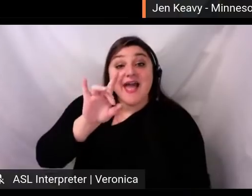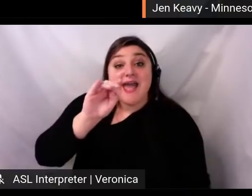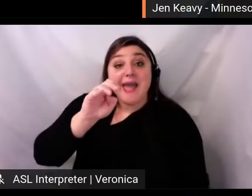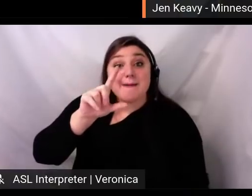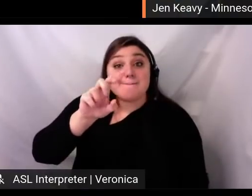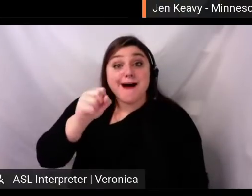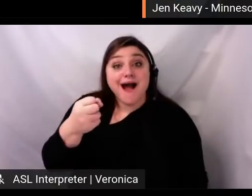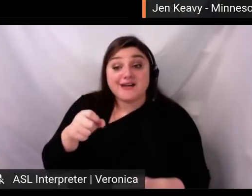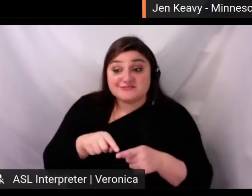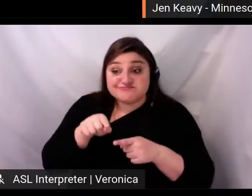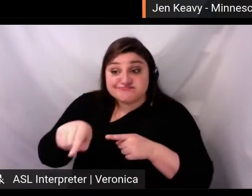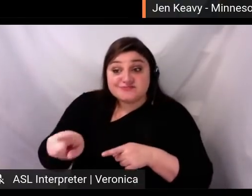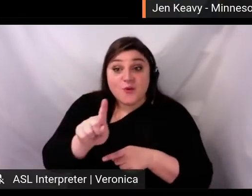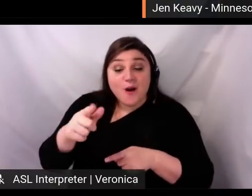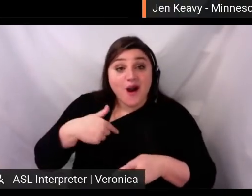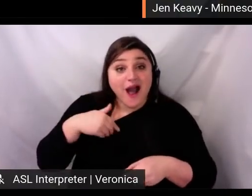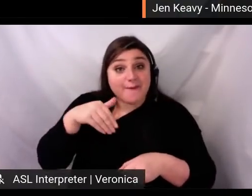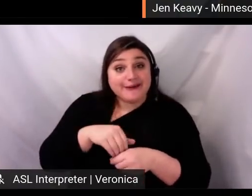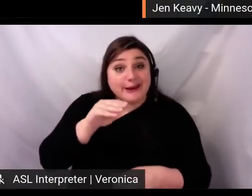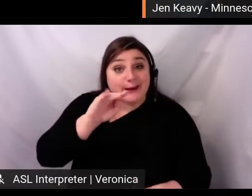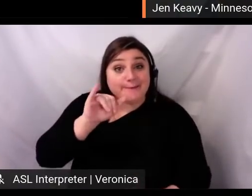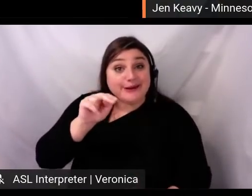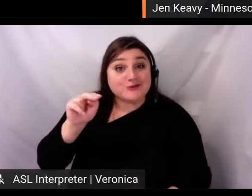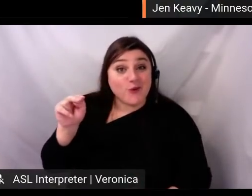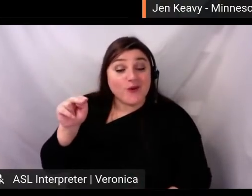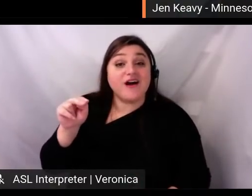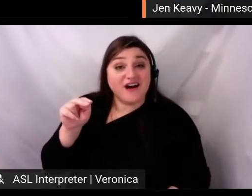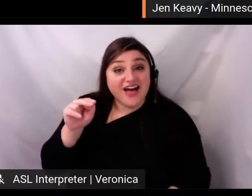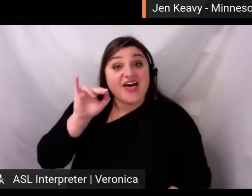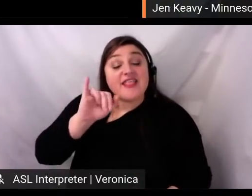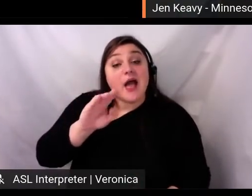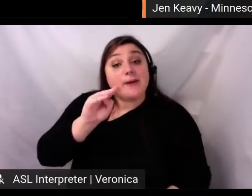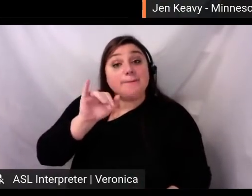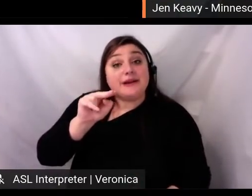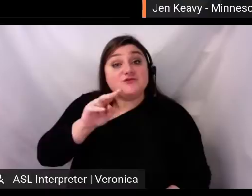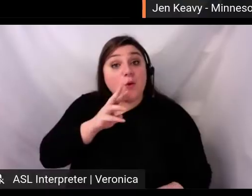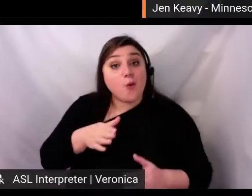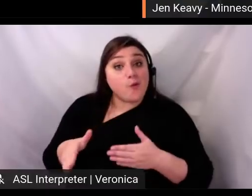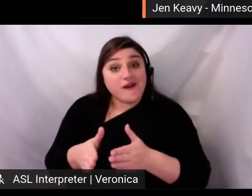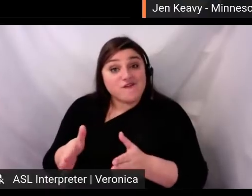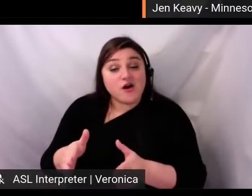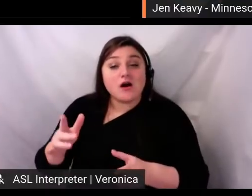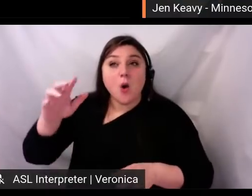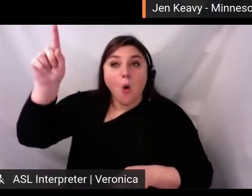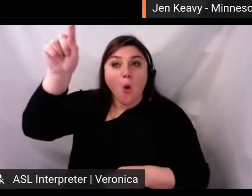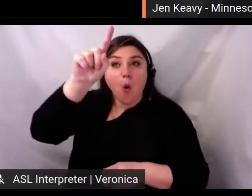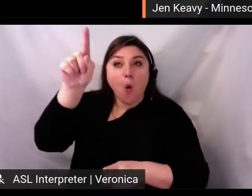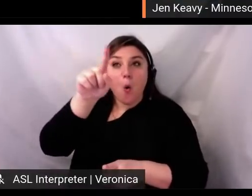the Minnesota River join the Mississippi River at a place called "Bdote".